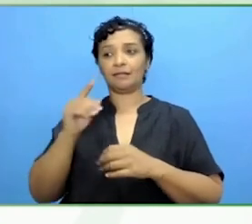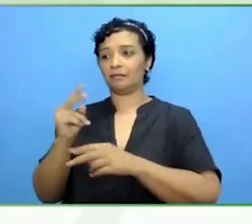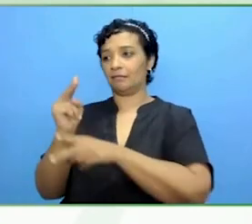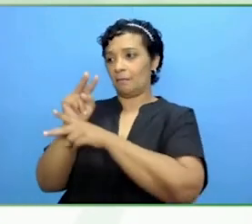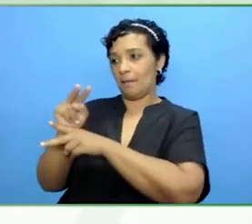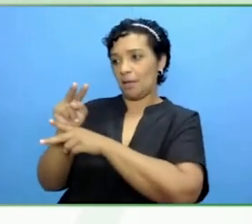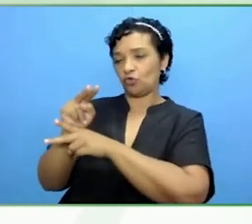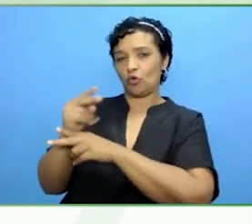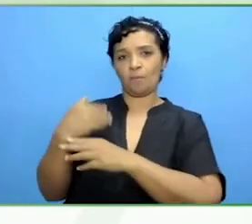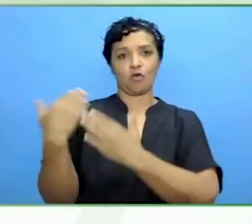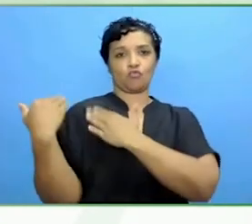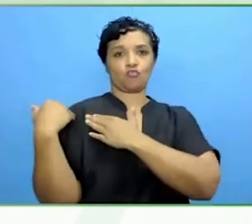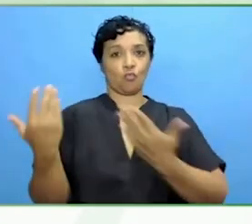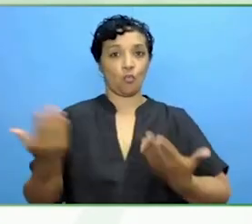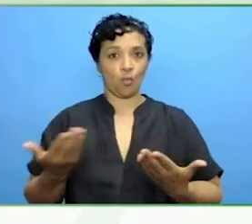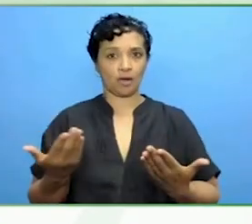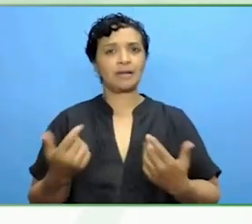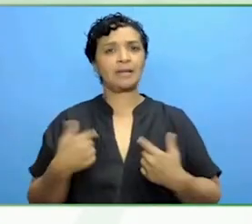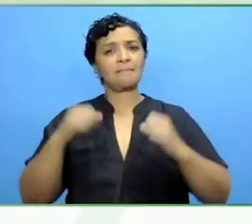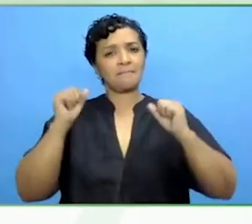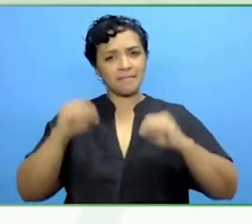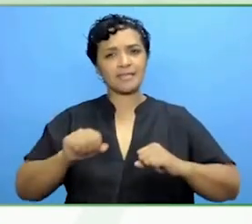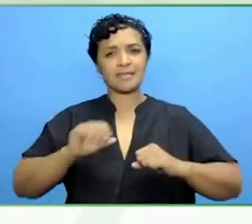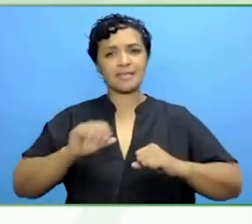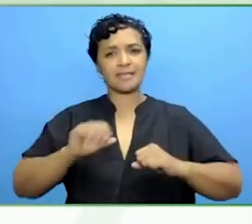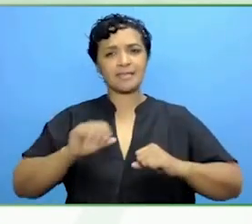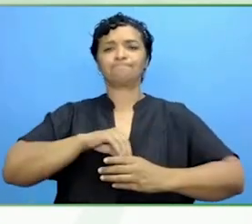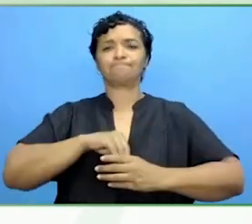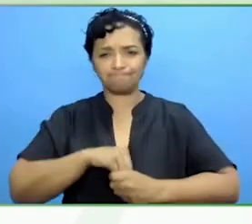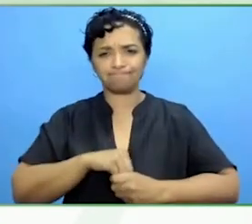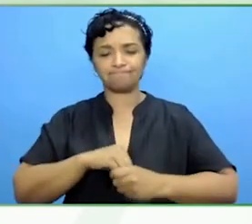all in which is language used within but when you're in a